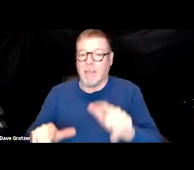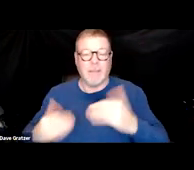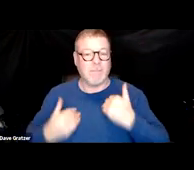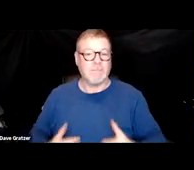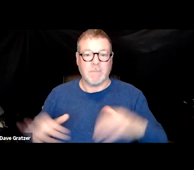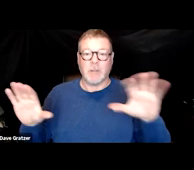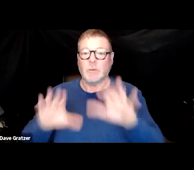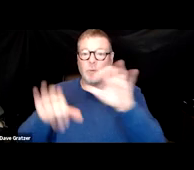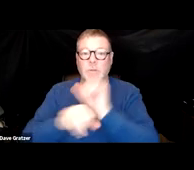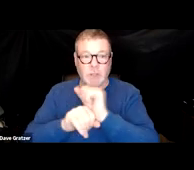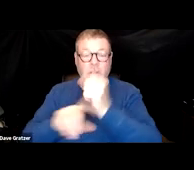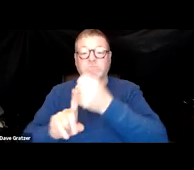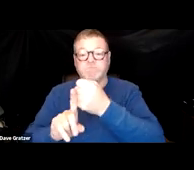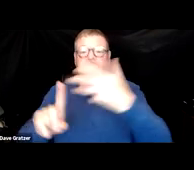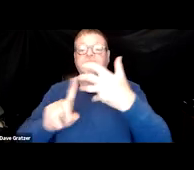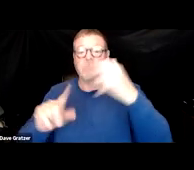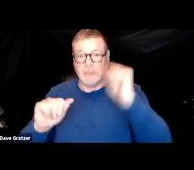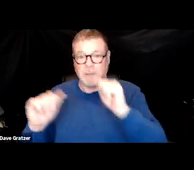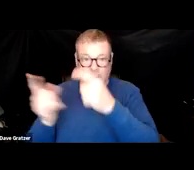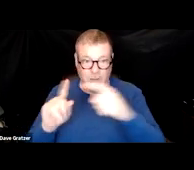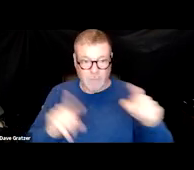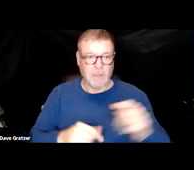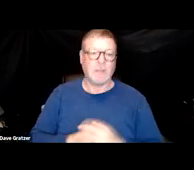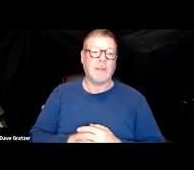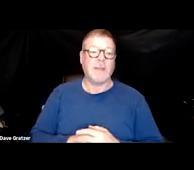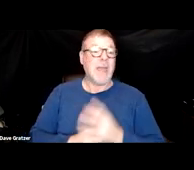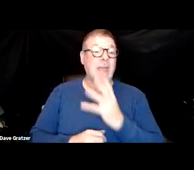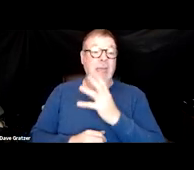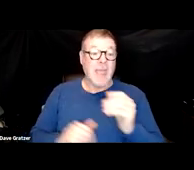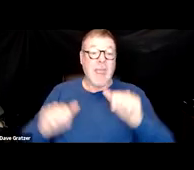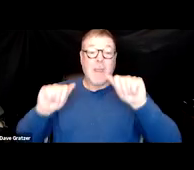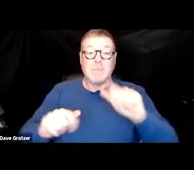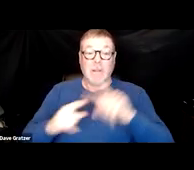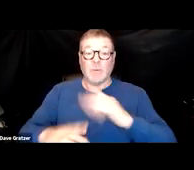Inflammation may occur and the ability to support the immune response.